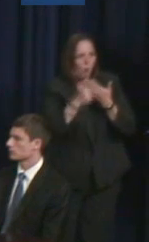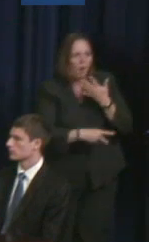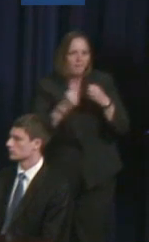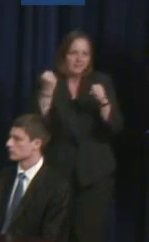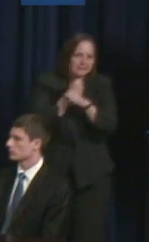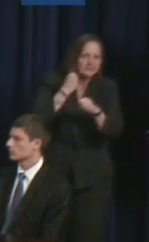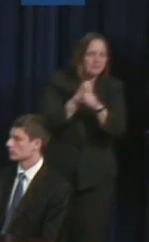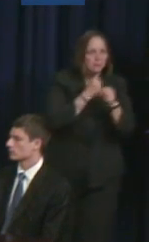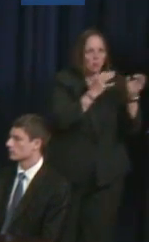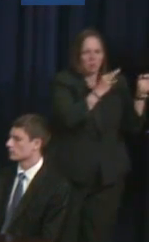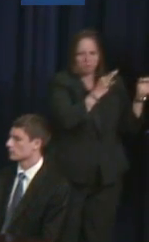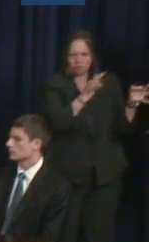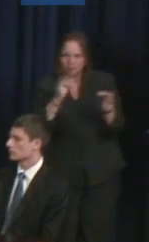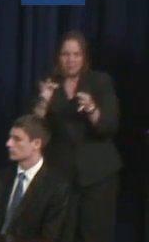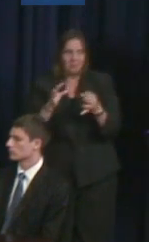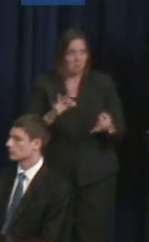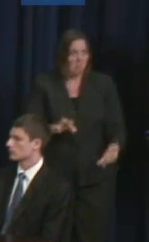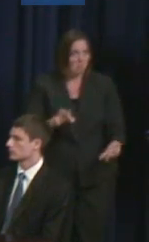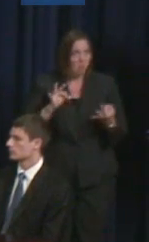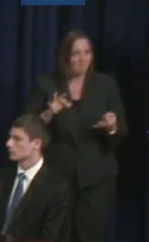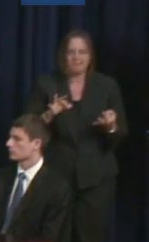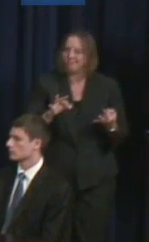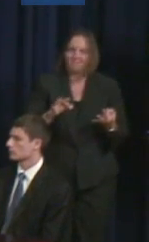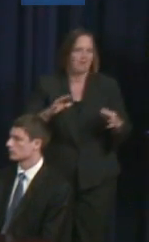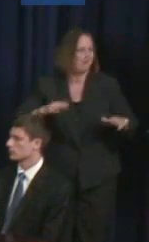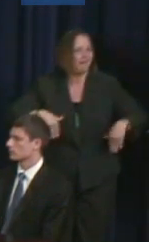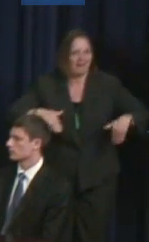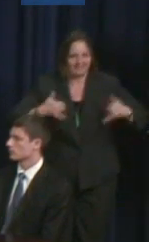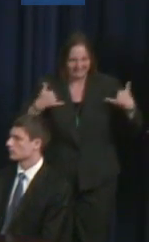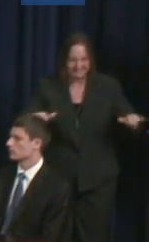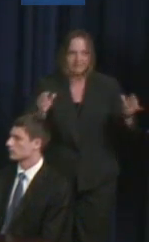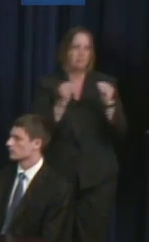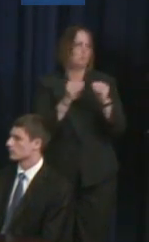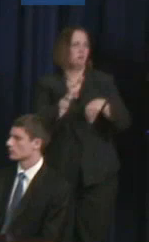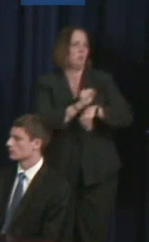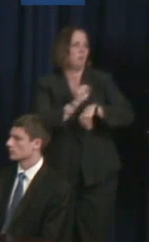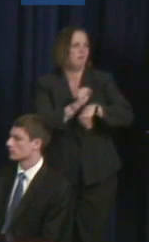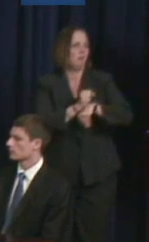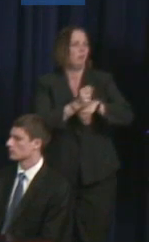where we wanted to be, really is improving from where we were.